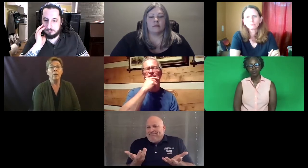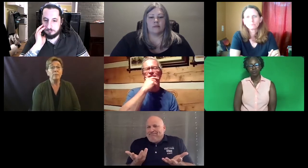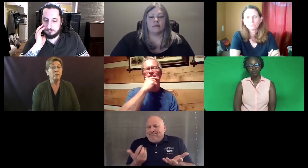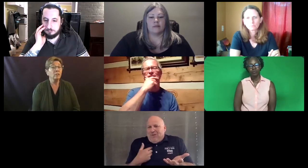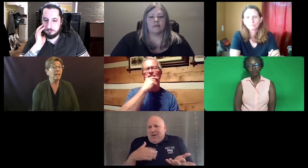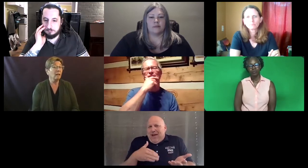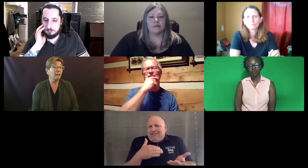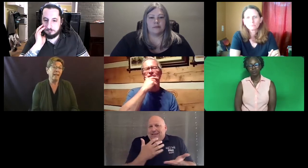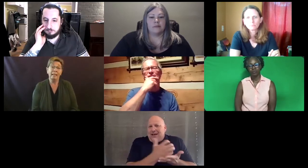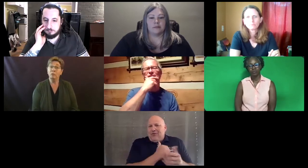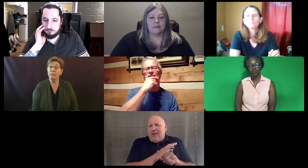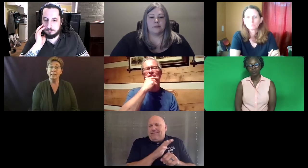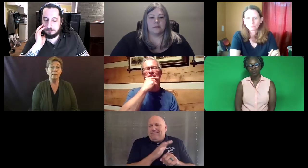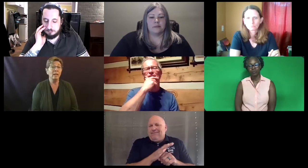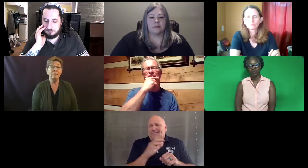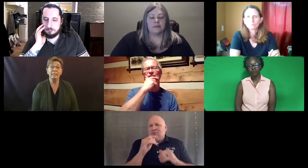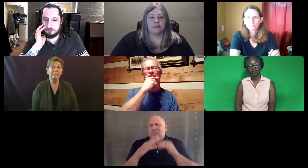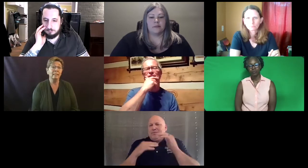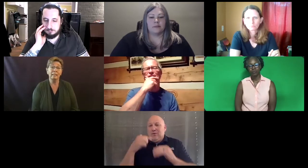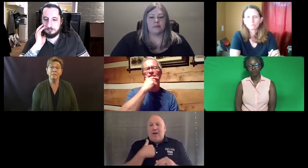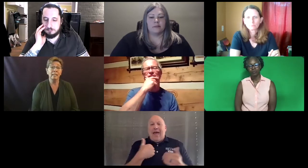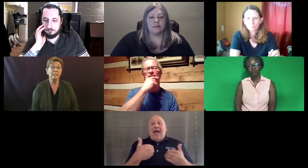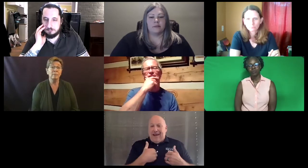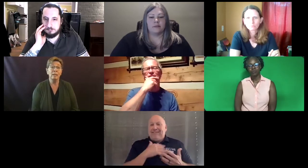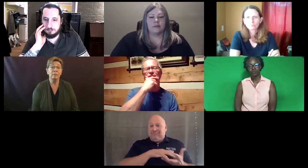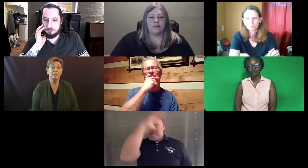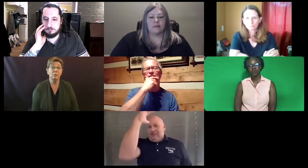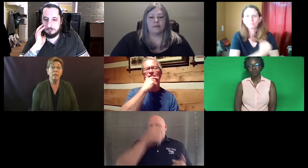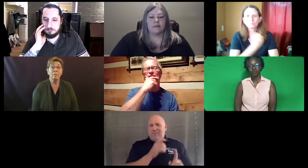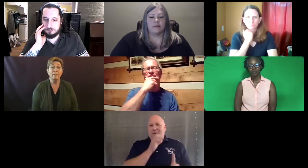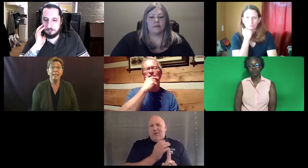And you asked me for data on that new test, and we haven't collected enough to be able to provide that.